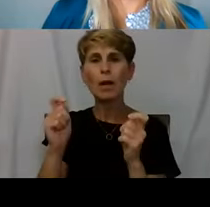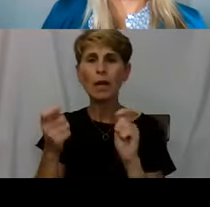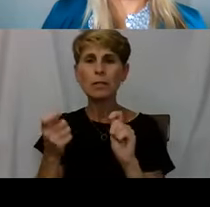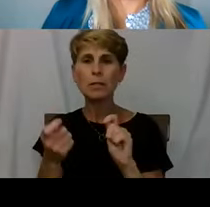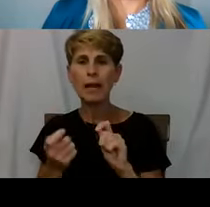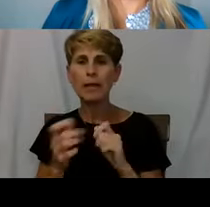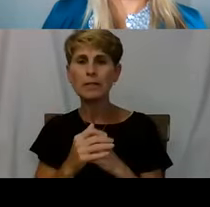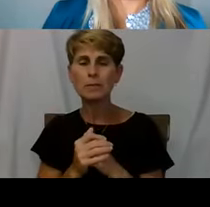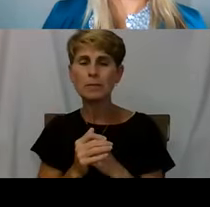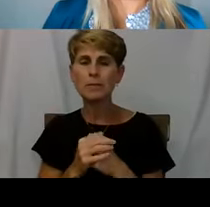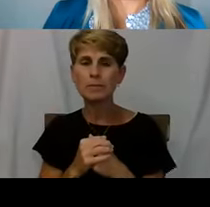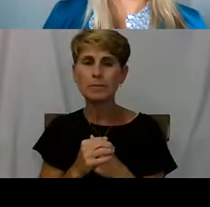Train the brain.